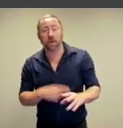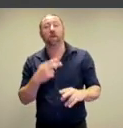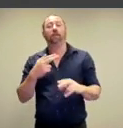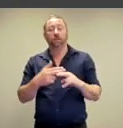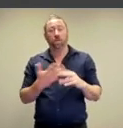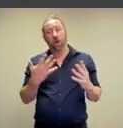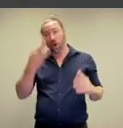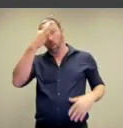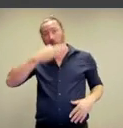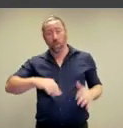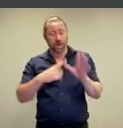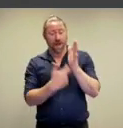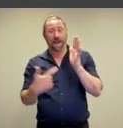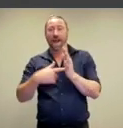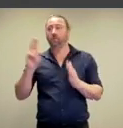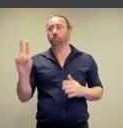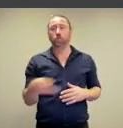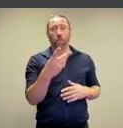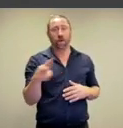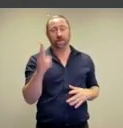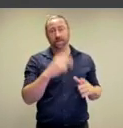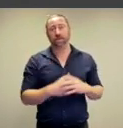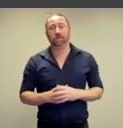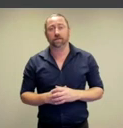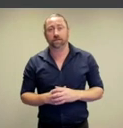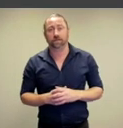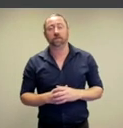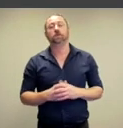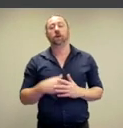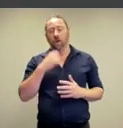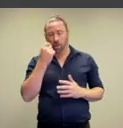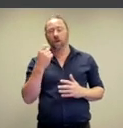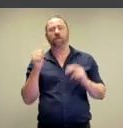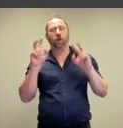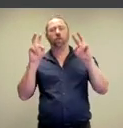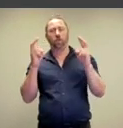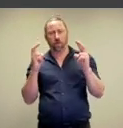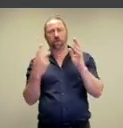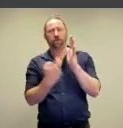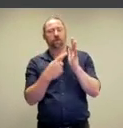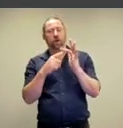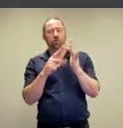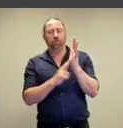galleries for nude art tours and I’m actually going to finish this